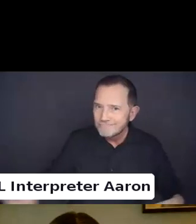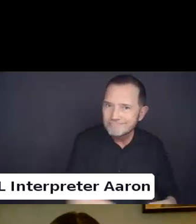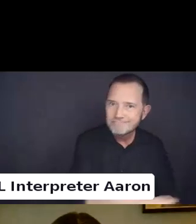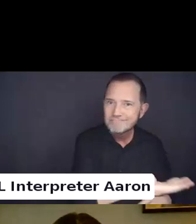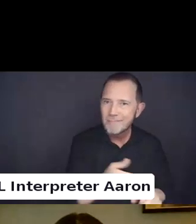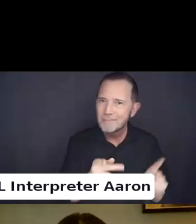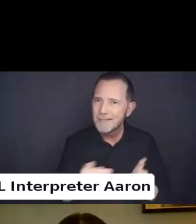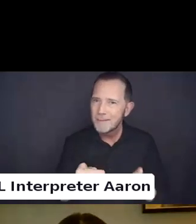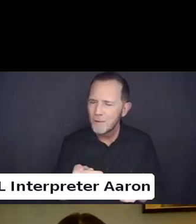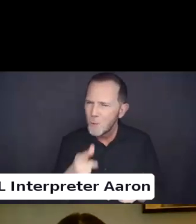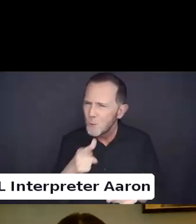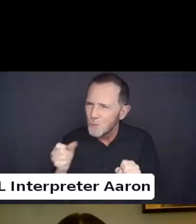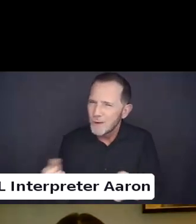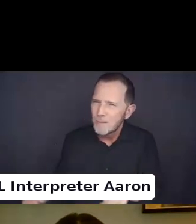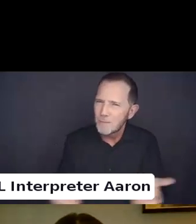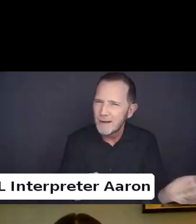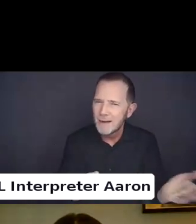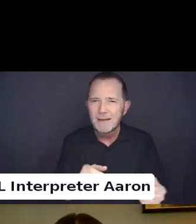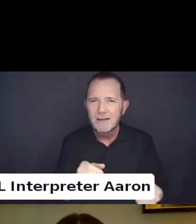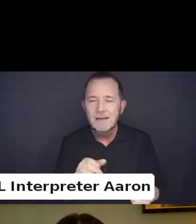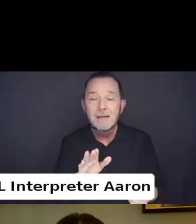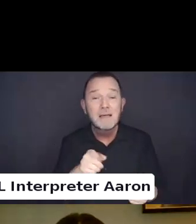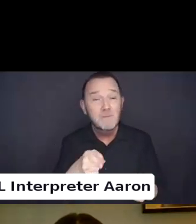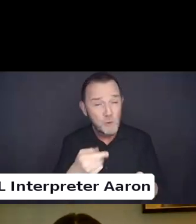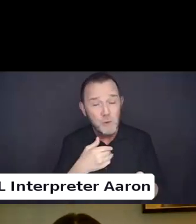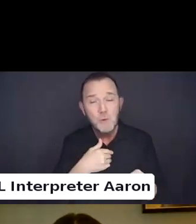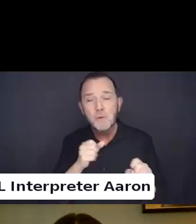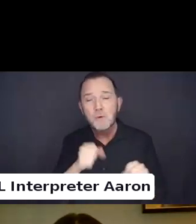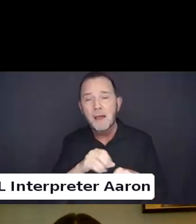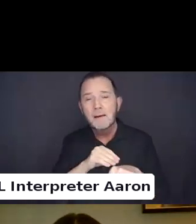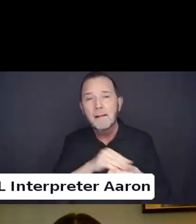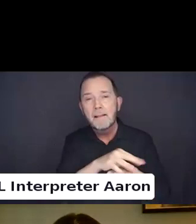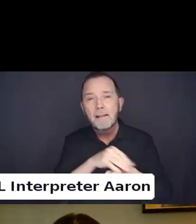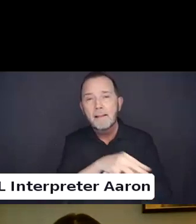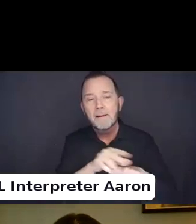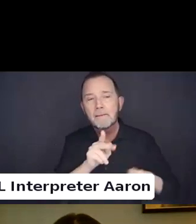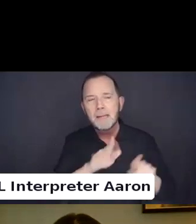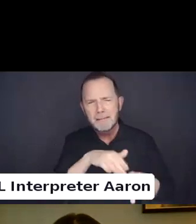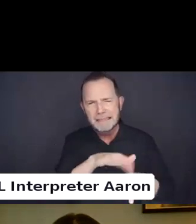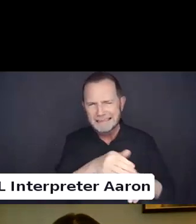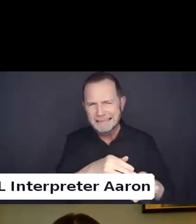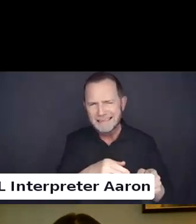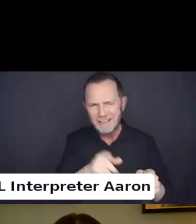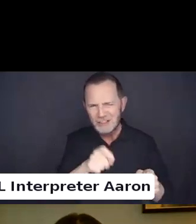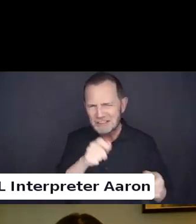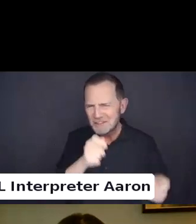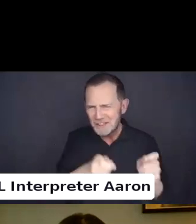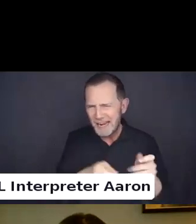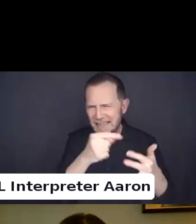Who can you speak with in your sphere of influence to make changes? What internal work can you do?